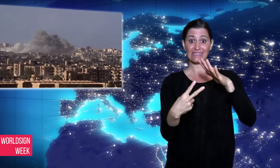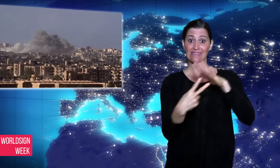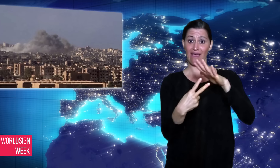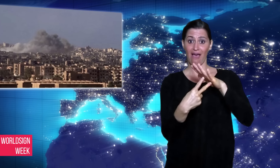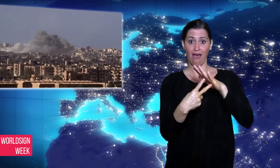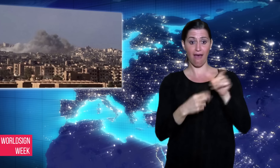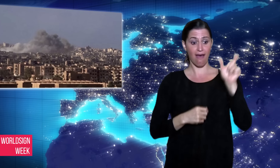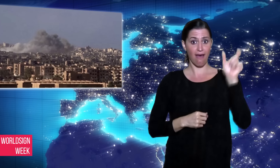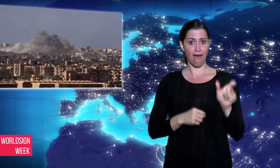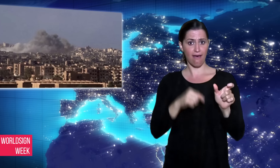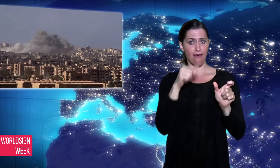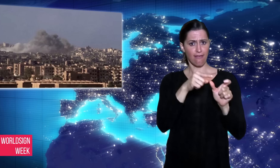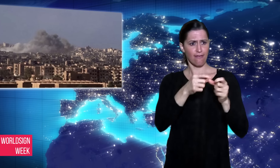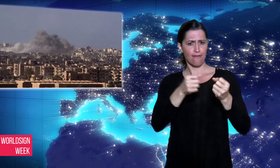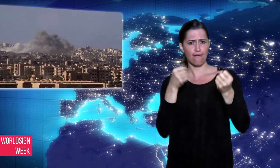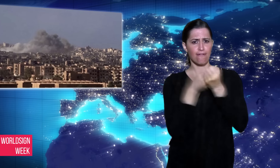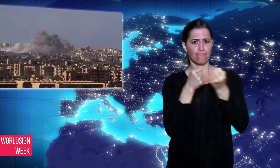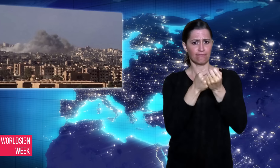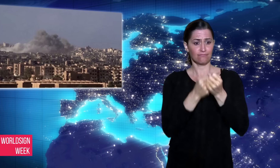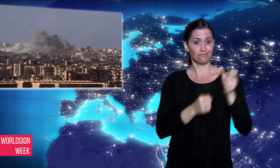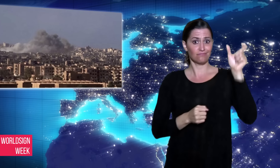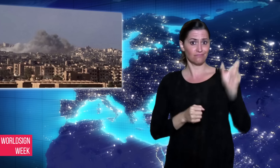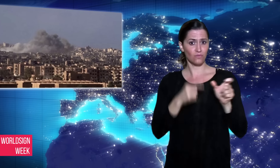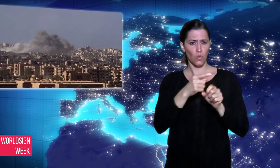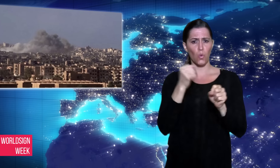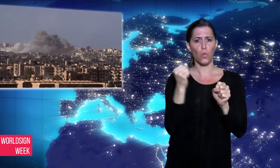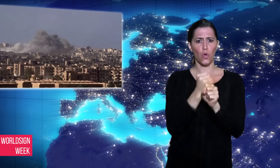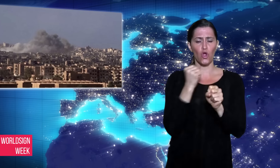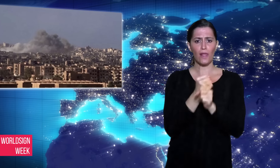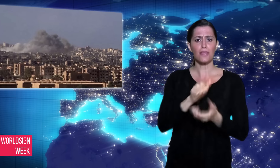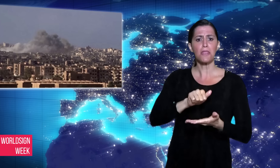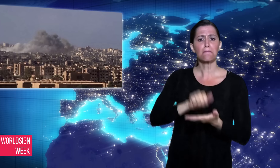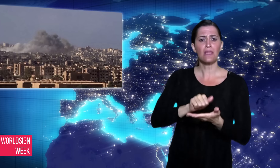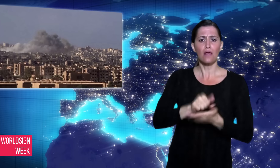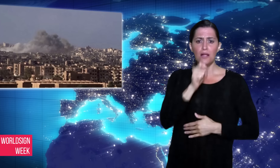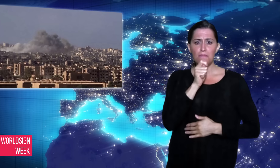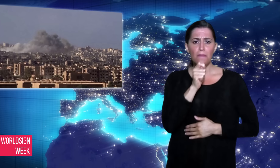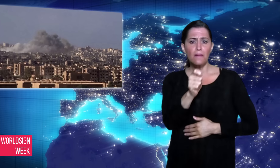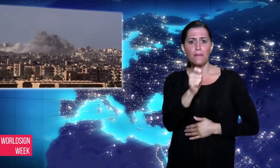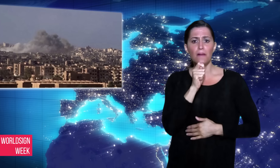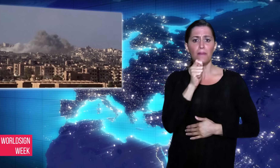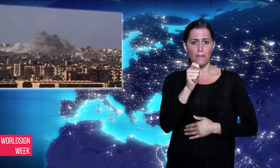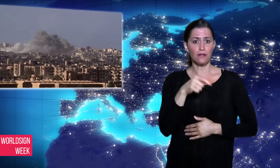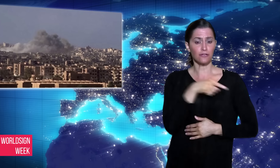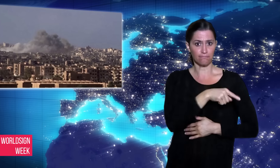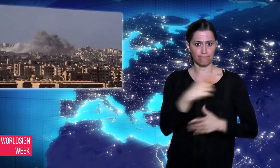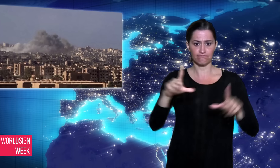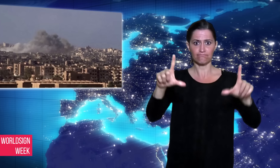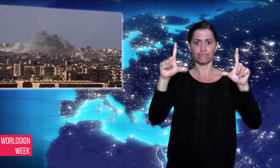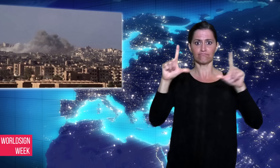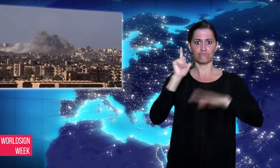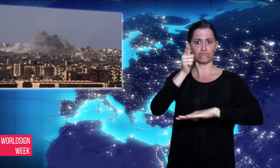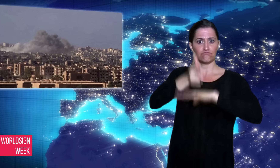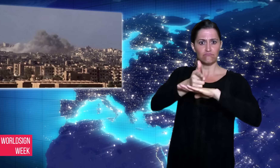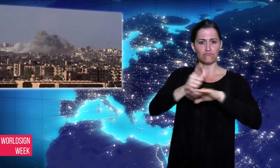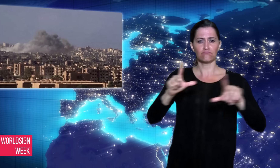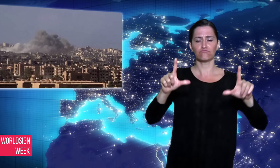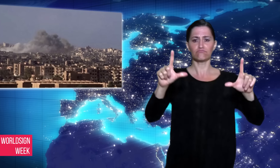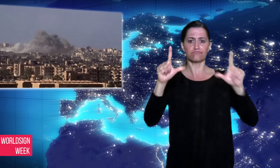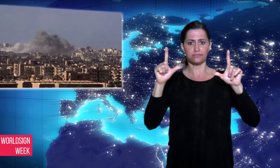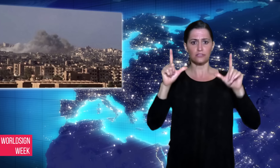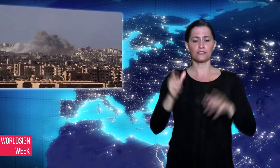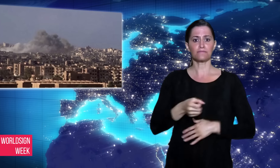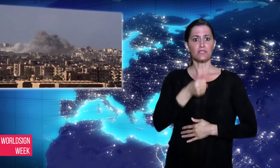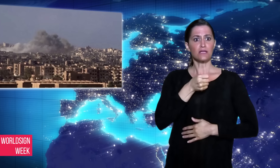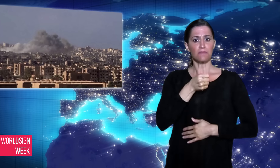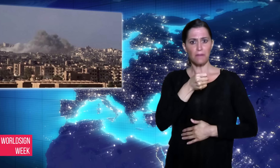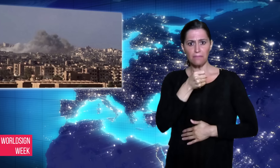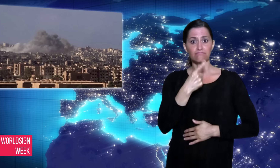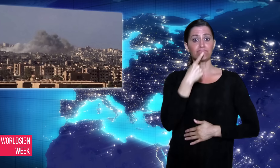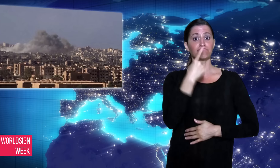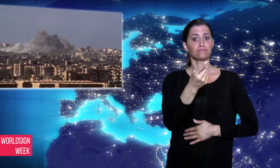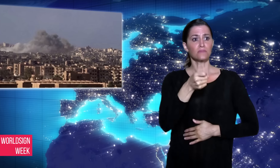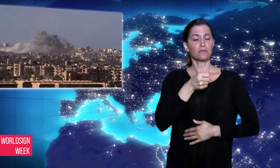Live.’” However, ISIS still has